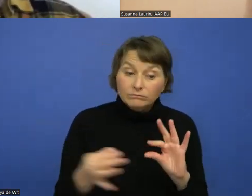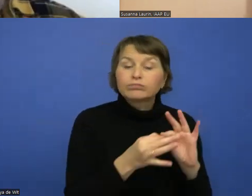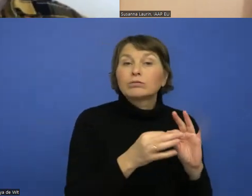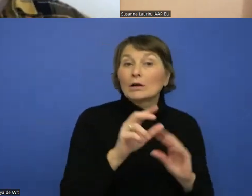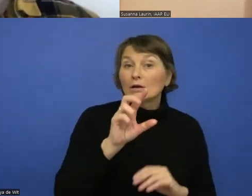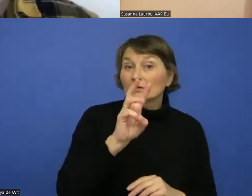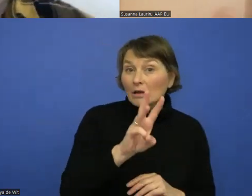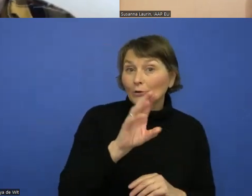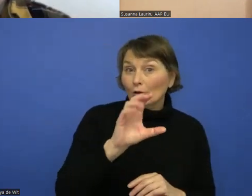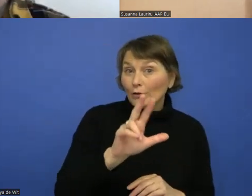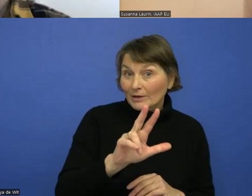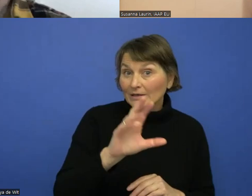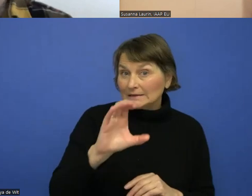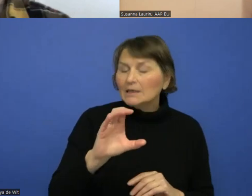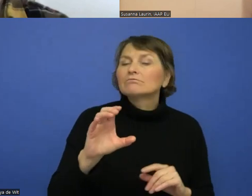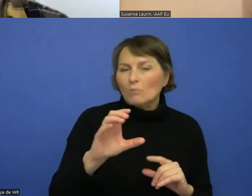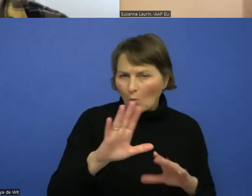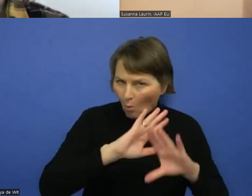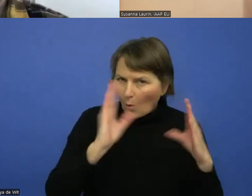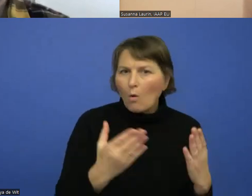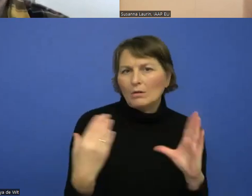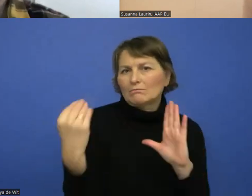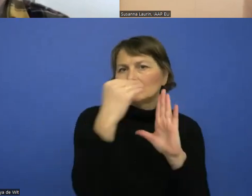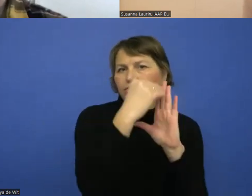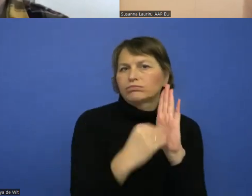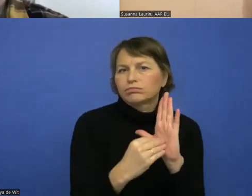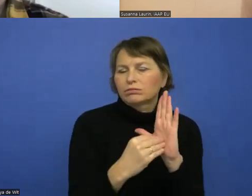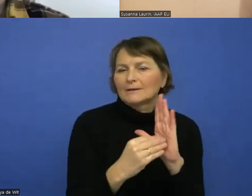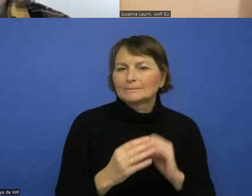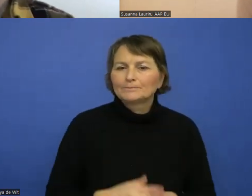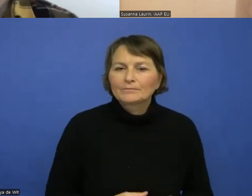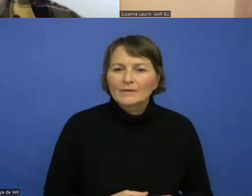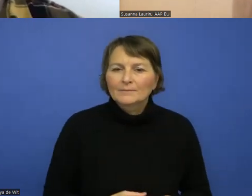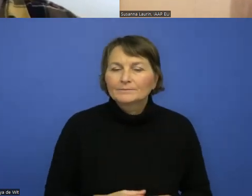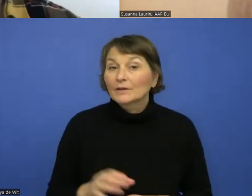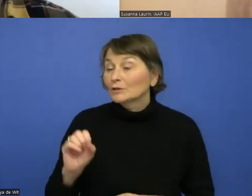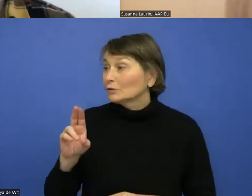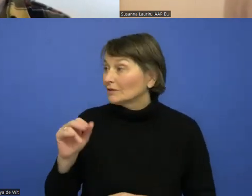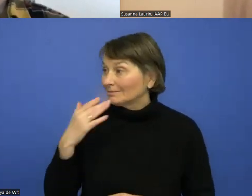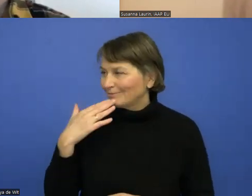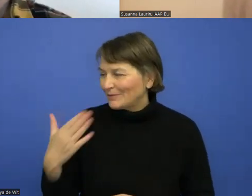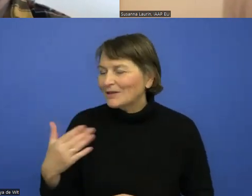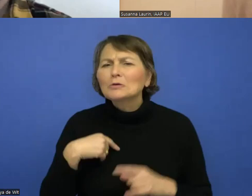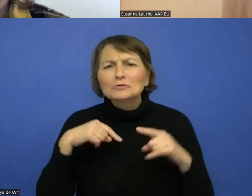And I wanted to add that the IAAP CPACC body of knowledge is currently being updated.